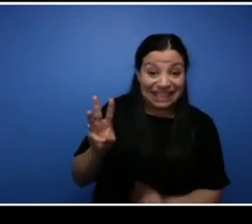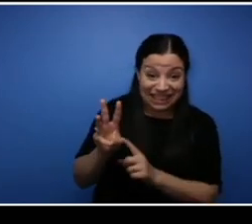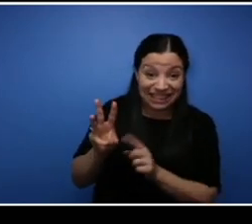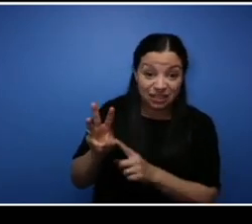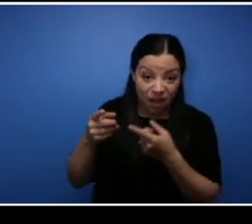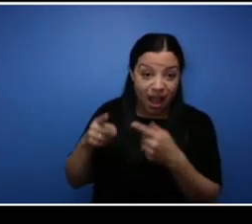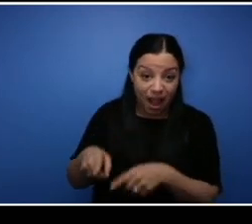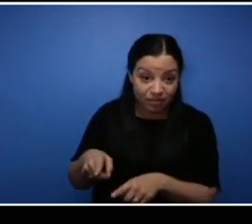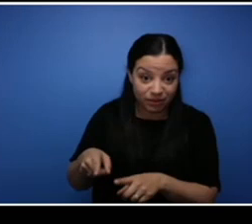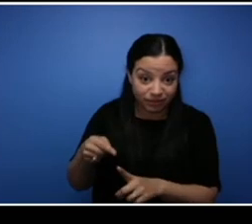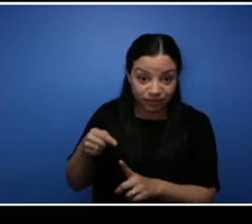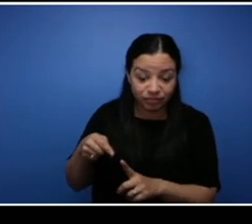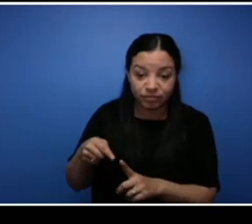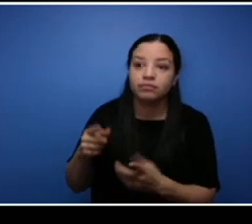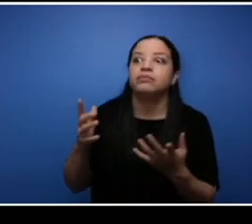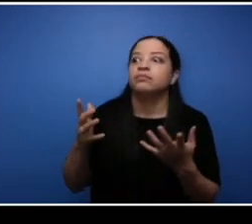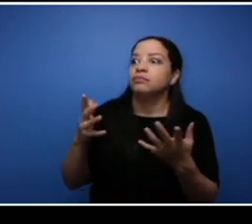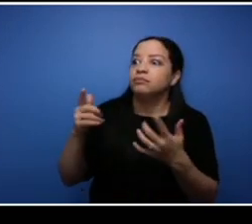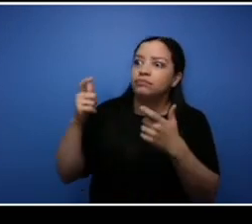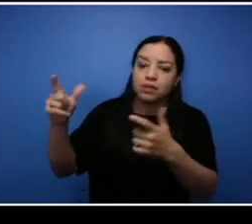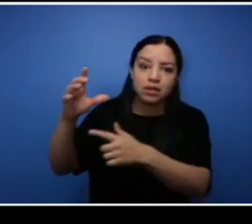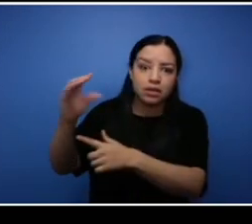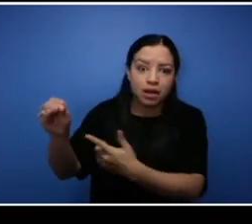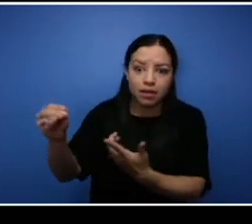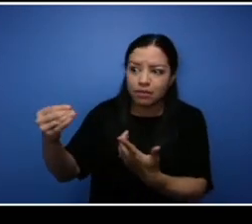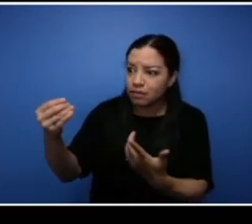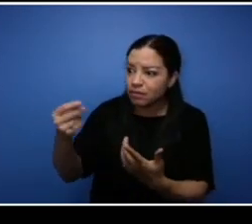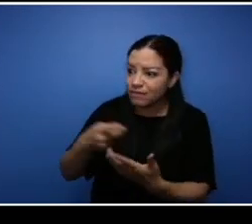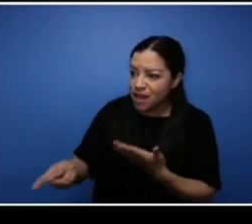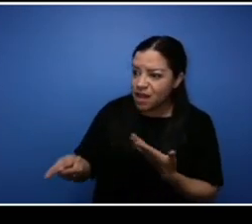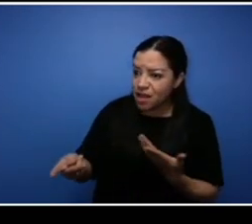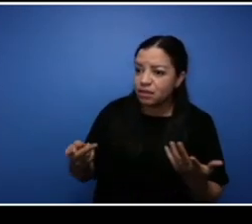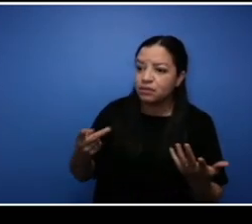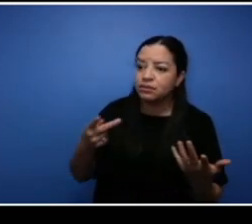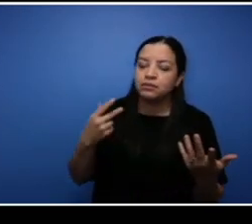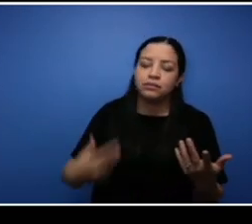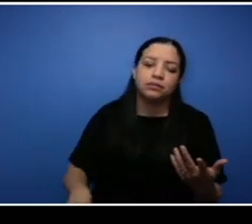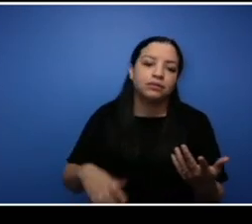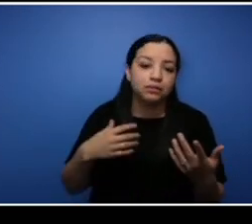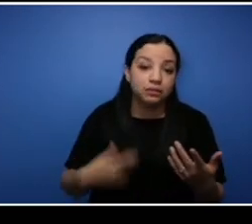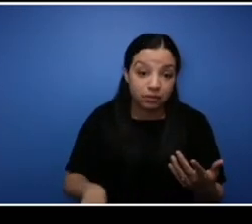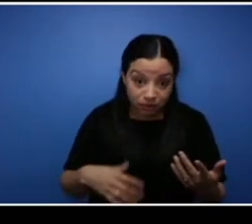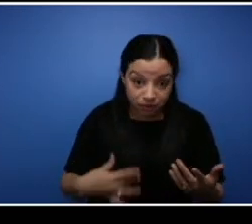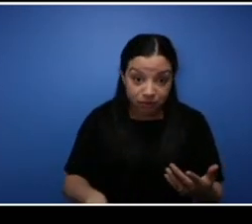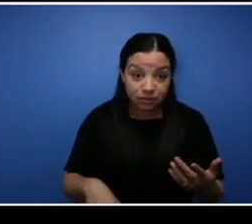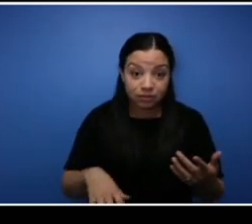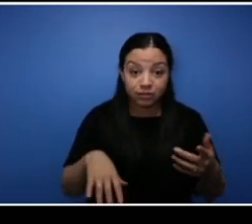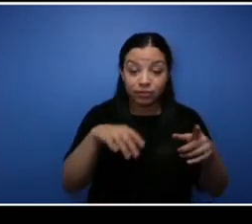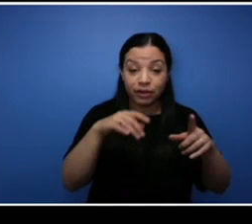major tender and it was a year we got into the road marketing business. I just happened